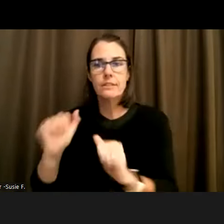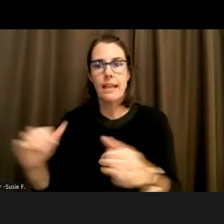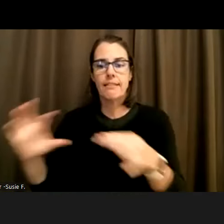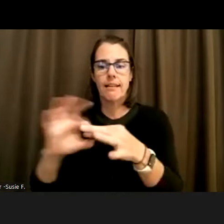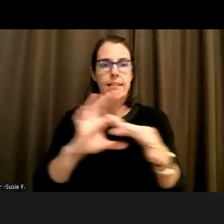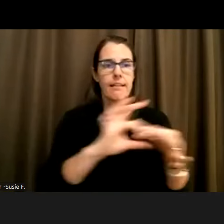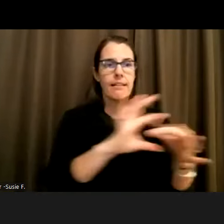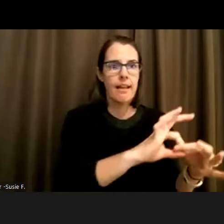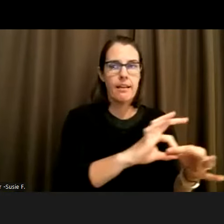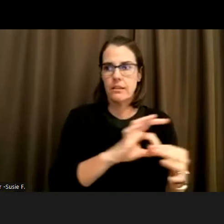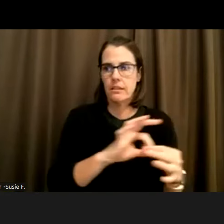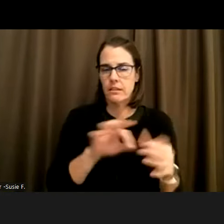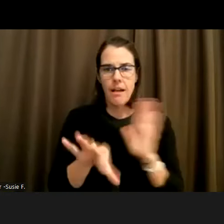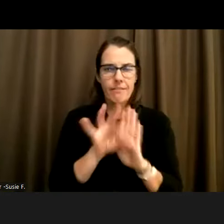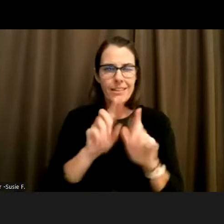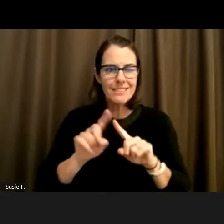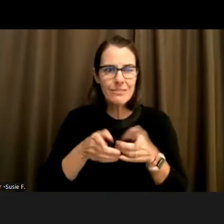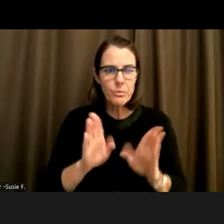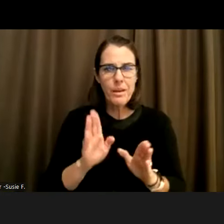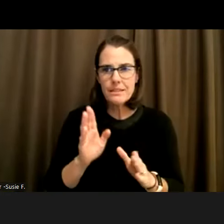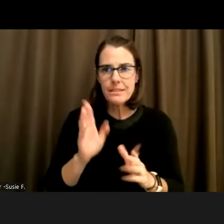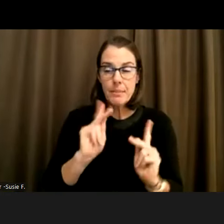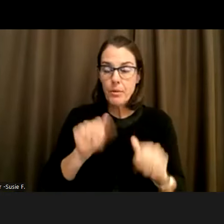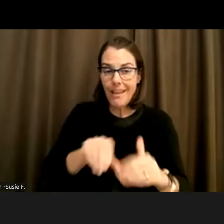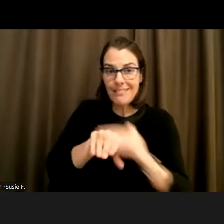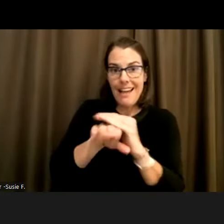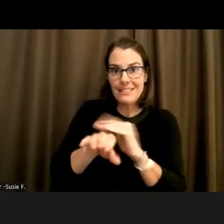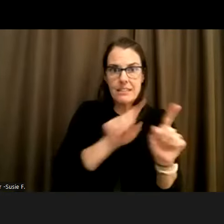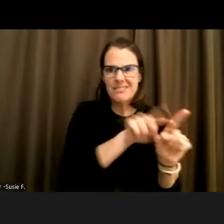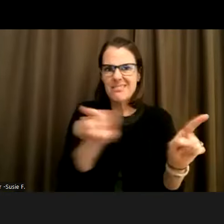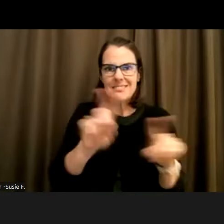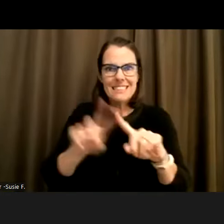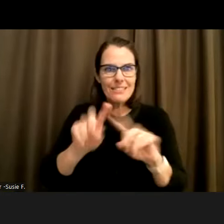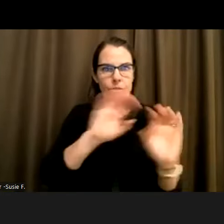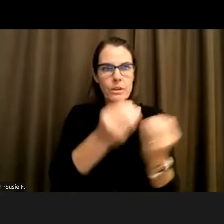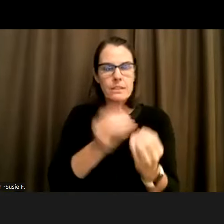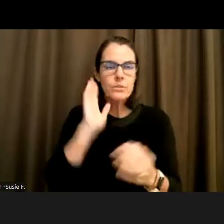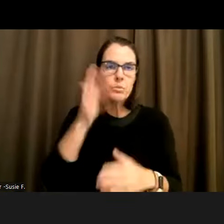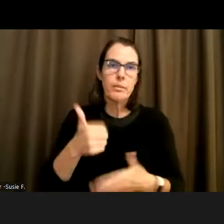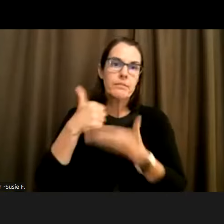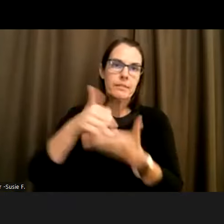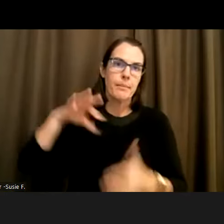finding ways that we can help people. Access those all at the same time would be really, really helpful because not only is